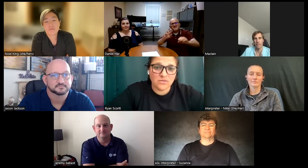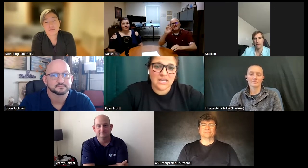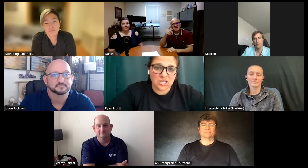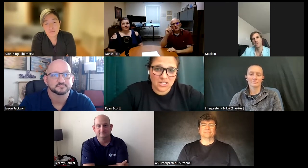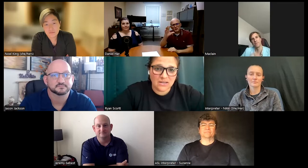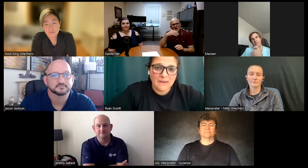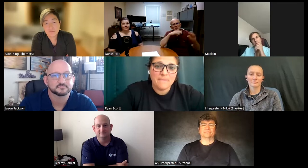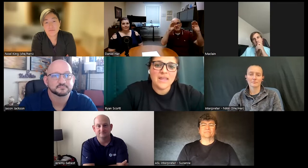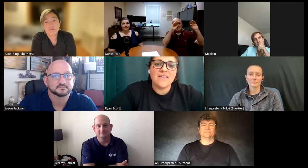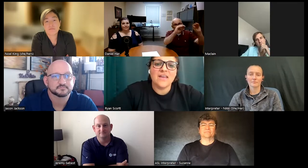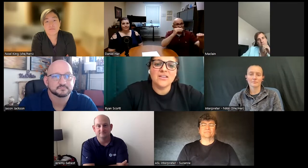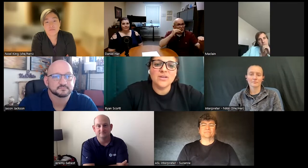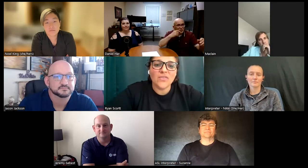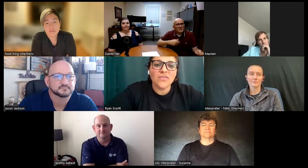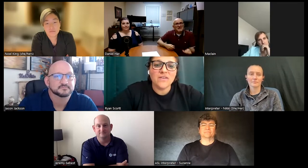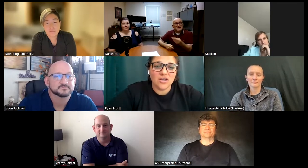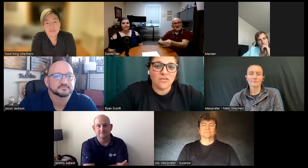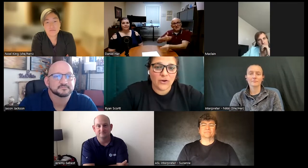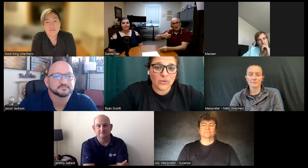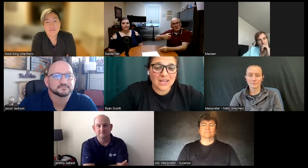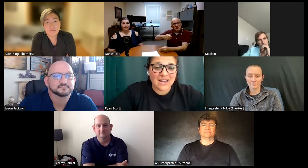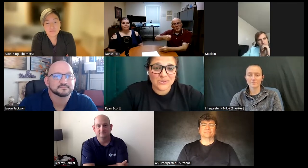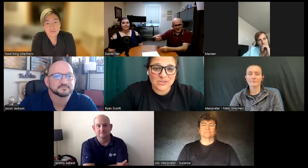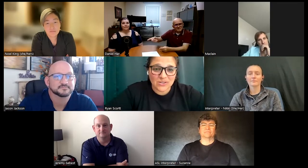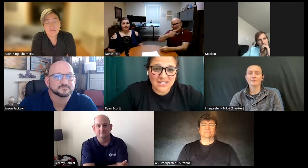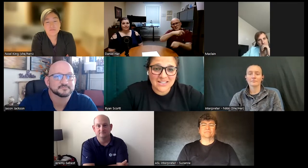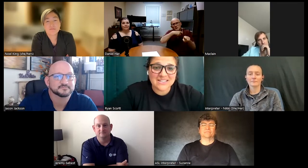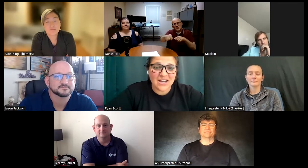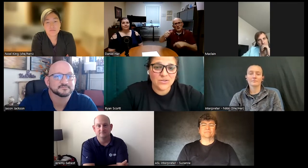communication and then we got the video phone and I installed it in his house